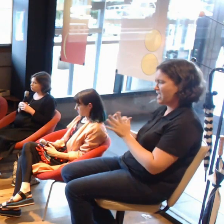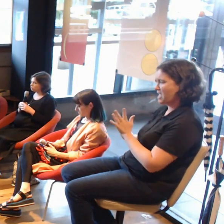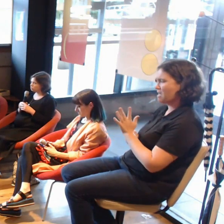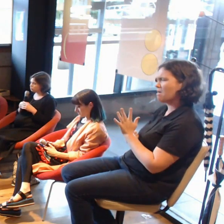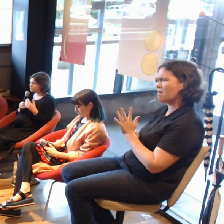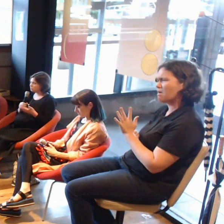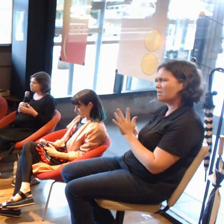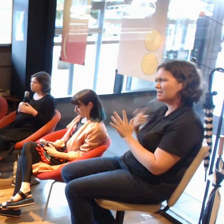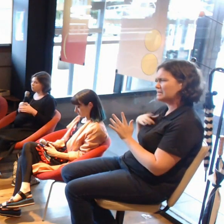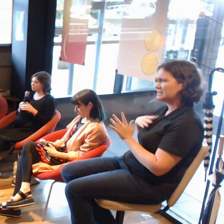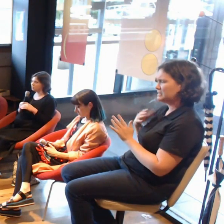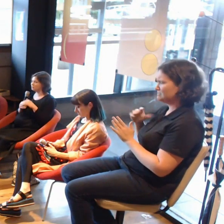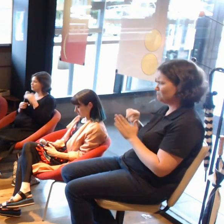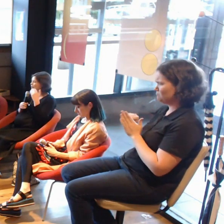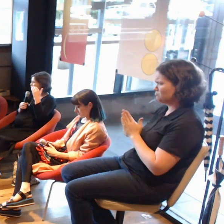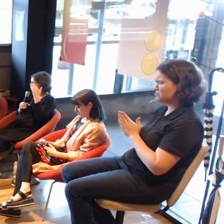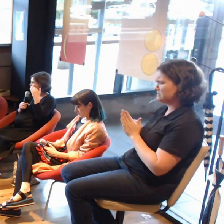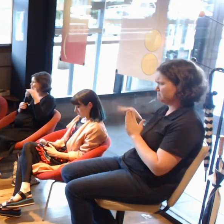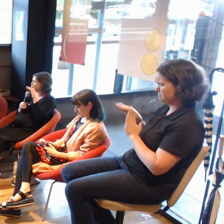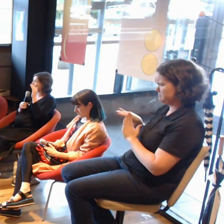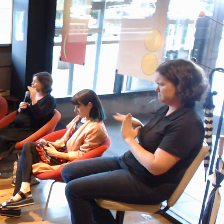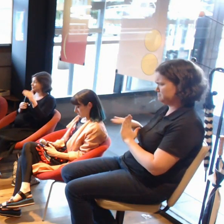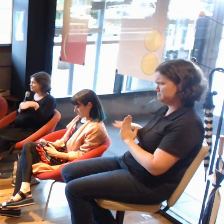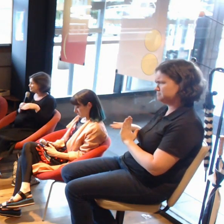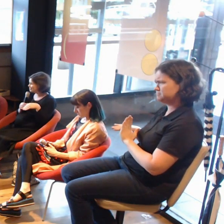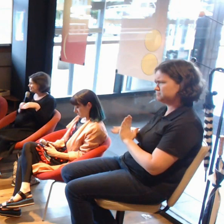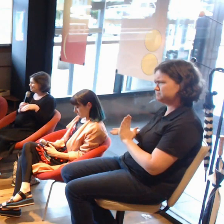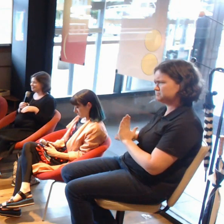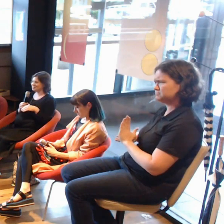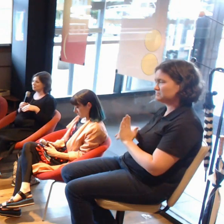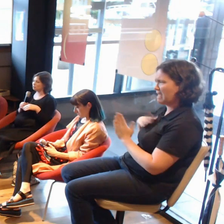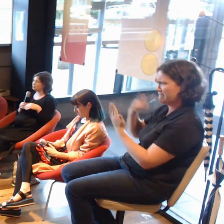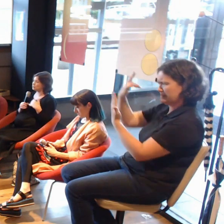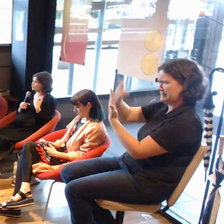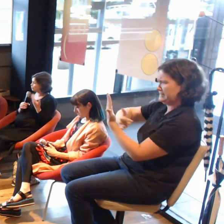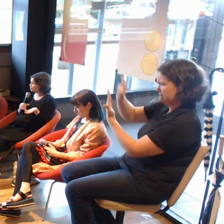and write myself a lot of lists and I watch a lot of tutorials.